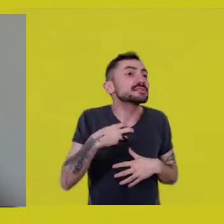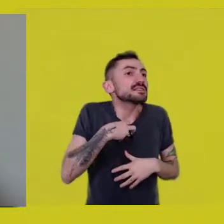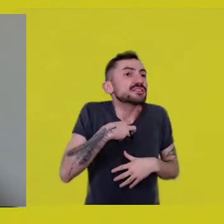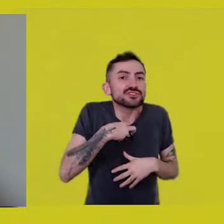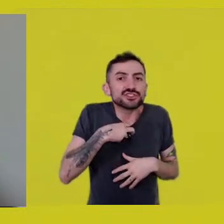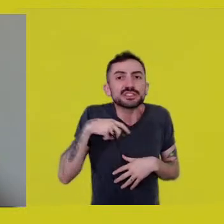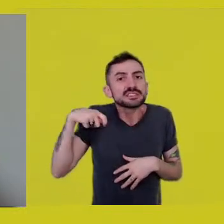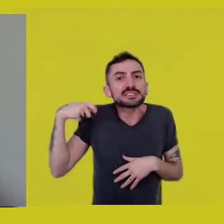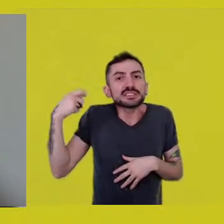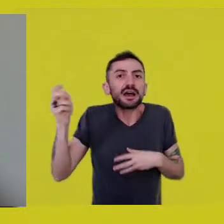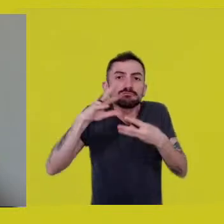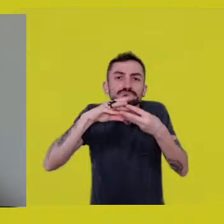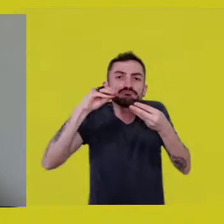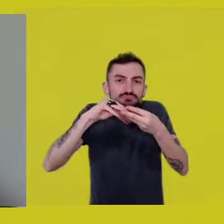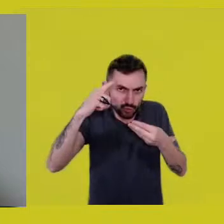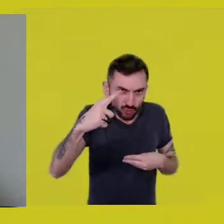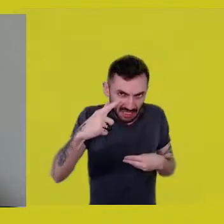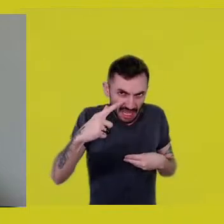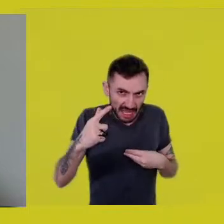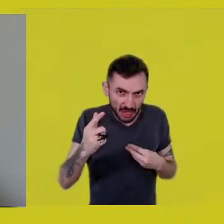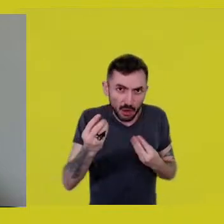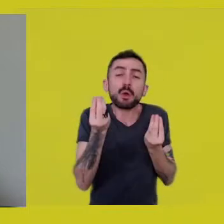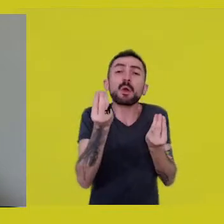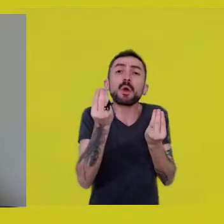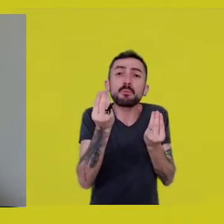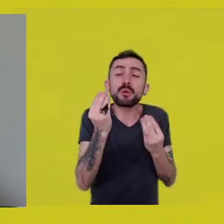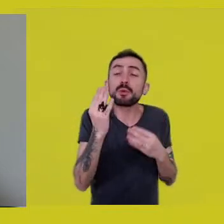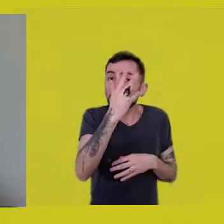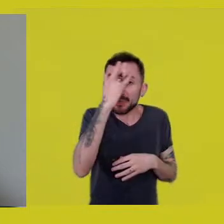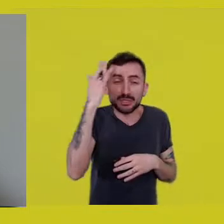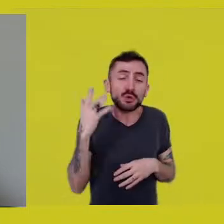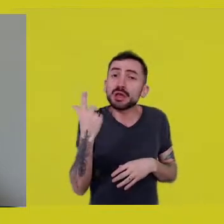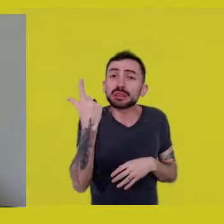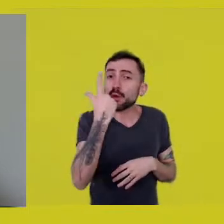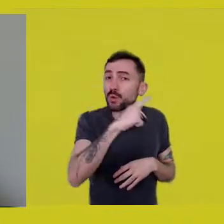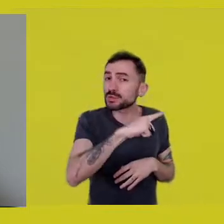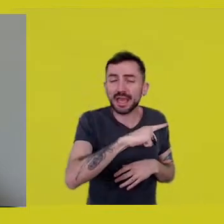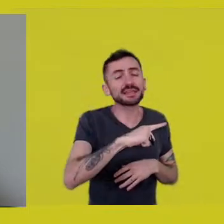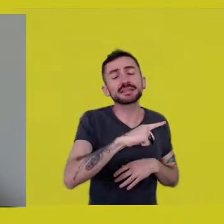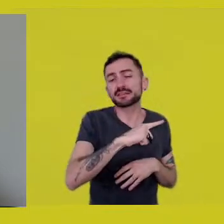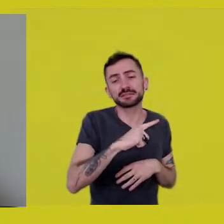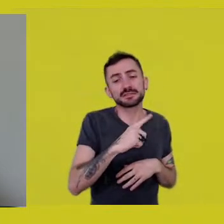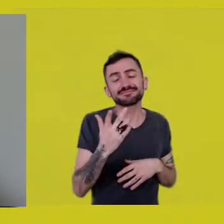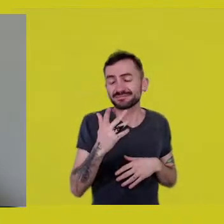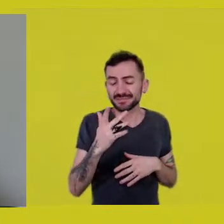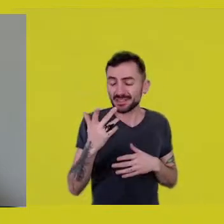Those who don’t have the ability... I don’t know if that’s the right word,